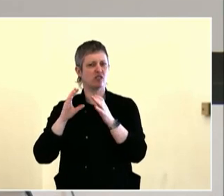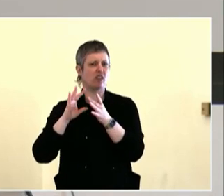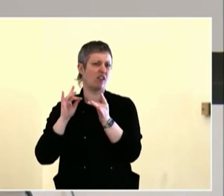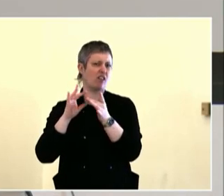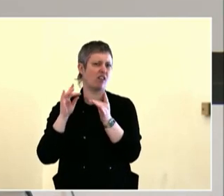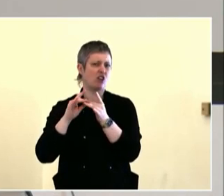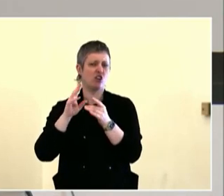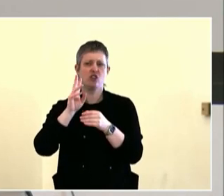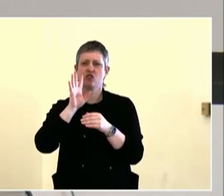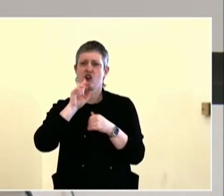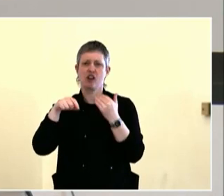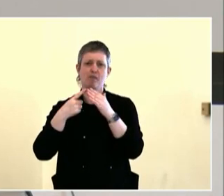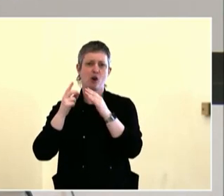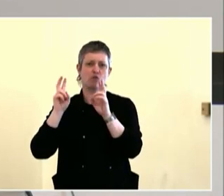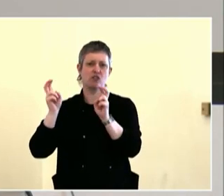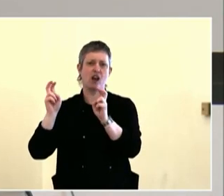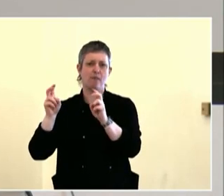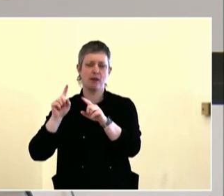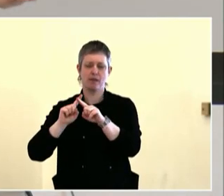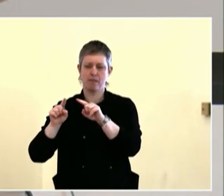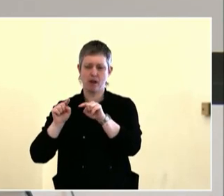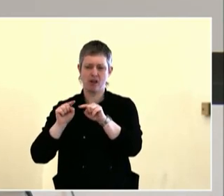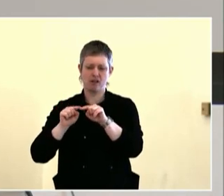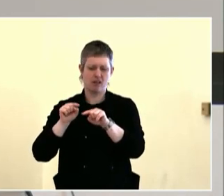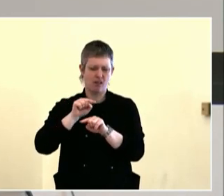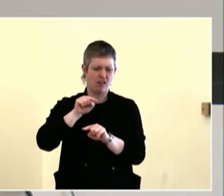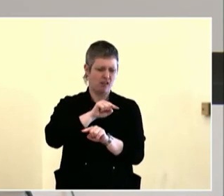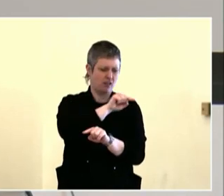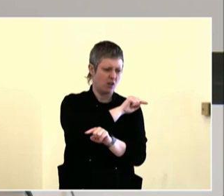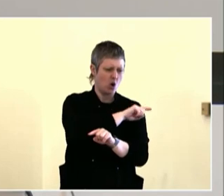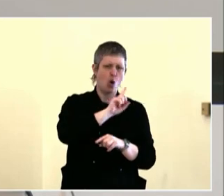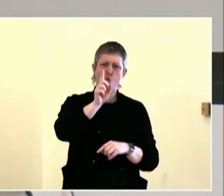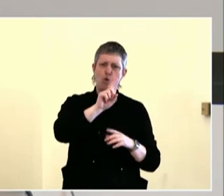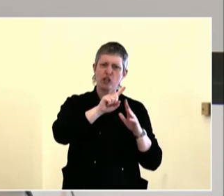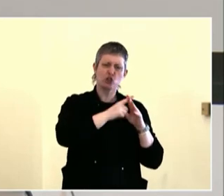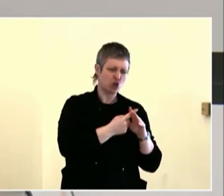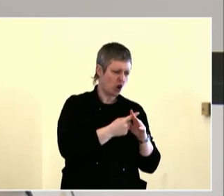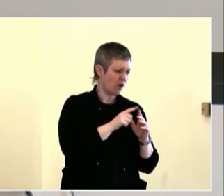the images that also sparked our conversation at the beginning was this idea of making our